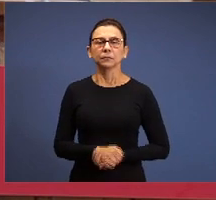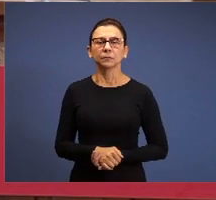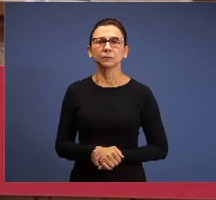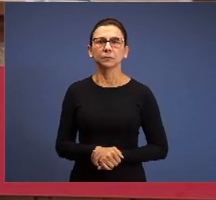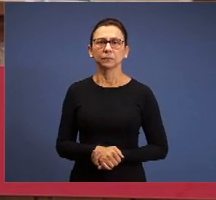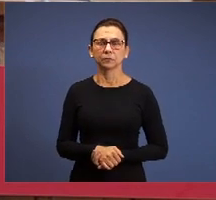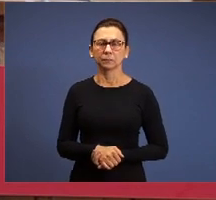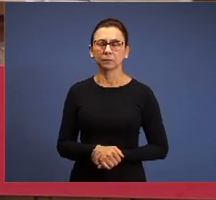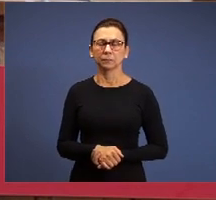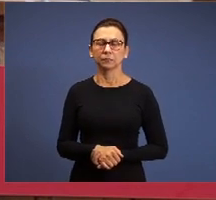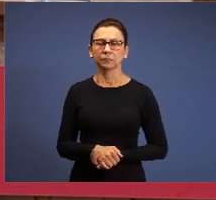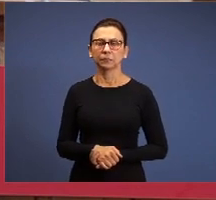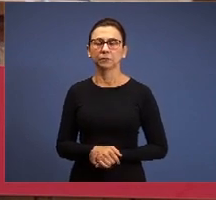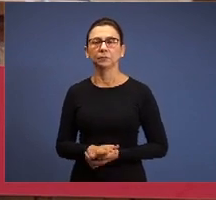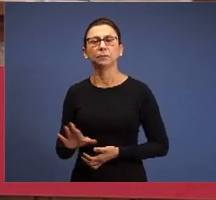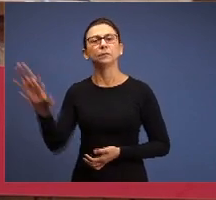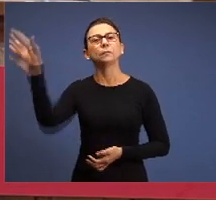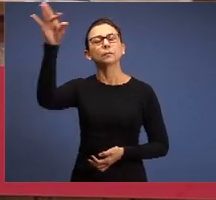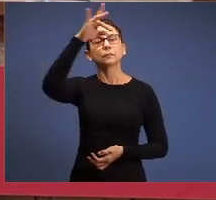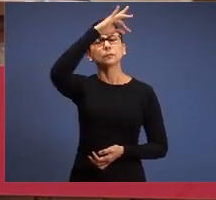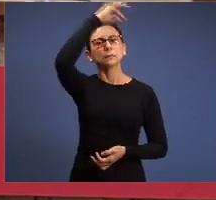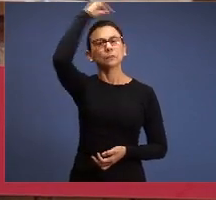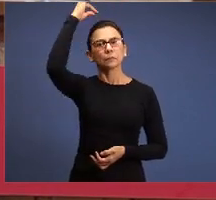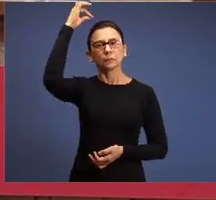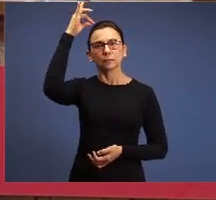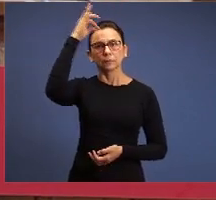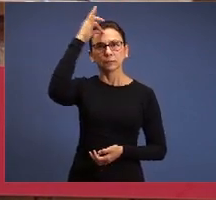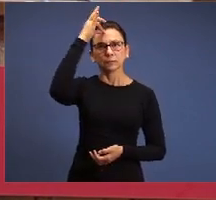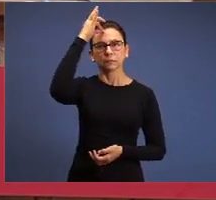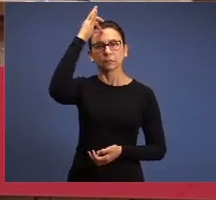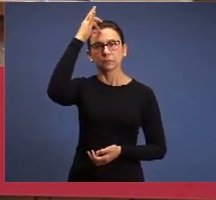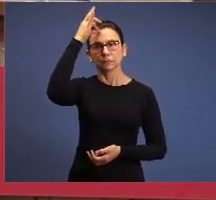The Holy Spirit, the Lord took the book of